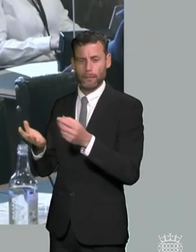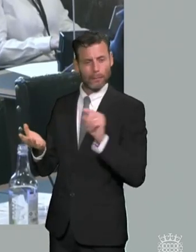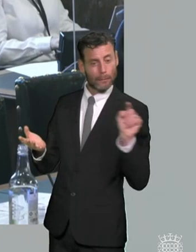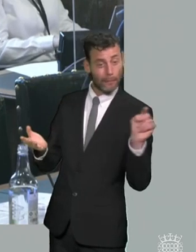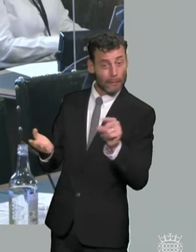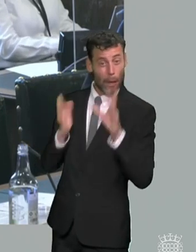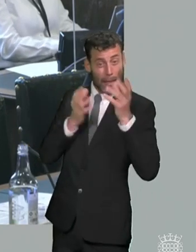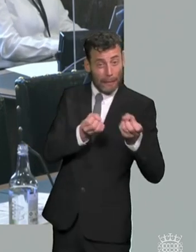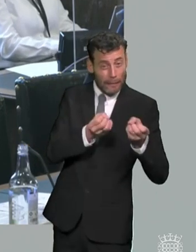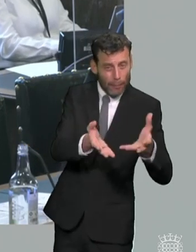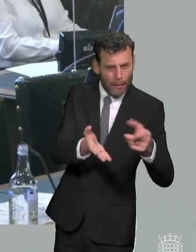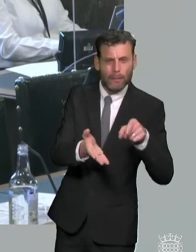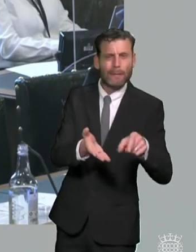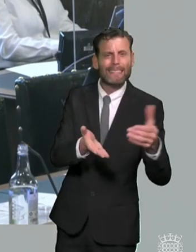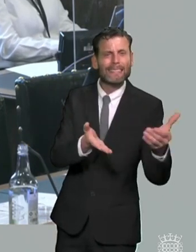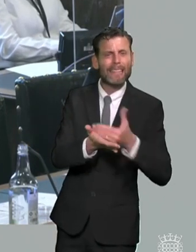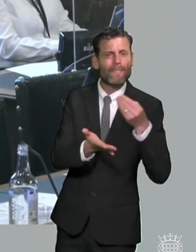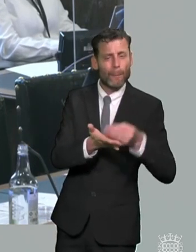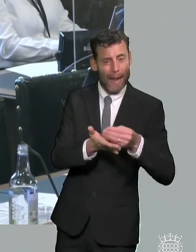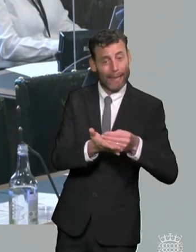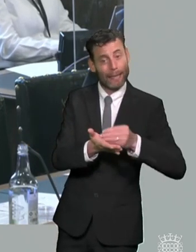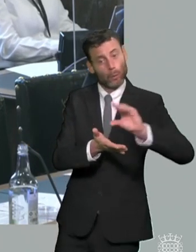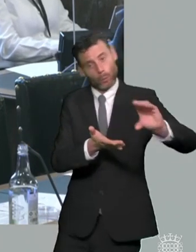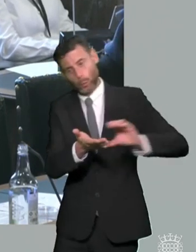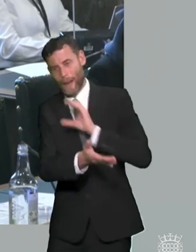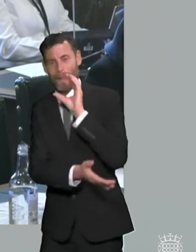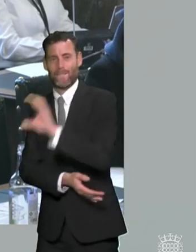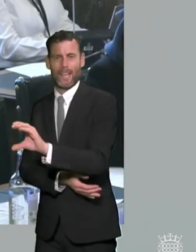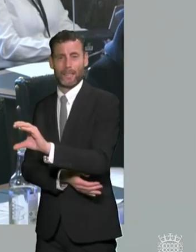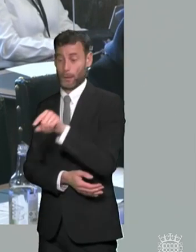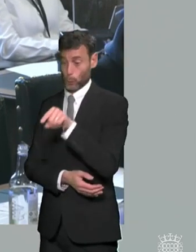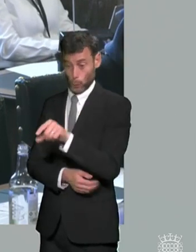make sure that the money that is spent really does go to help the most disadvantaged children